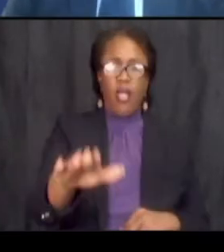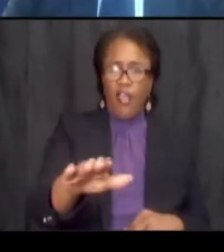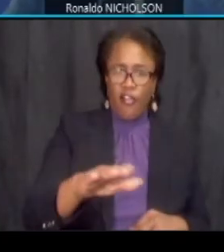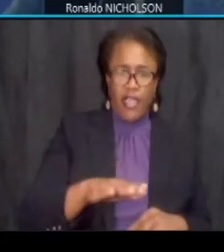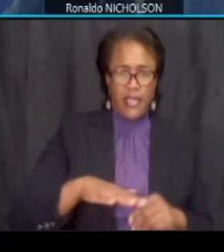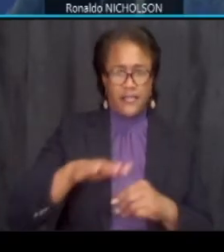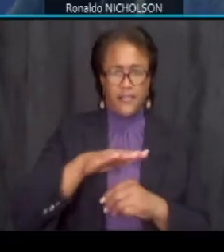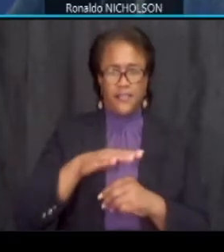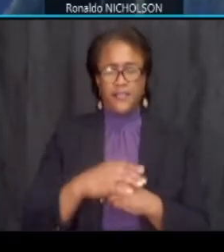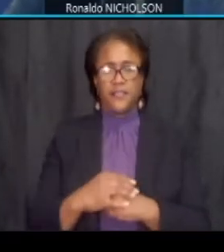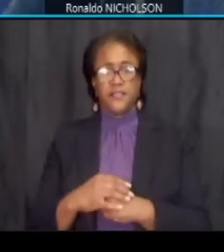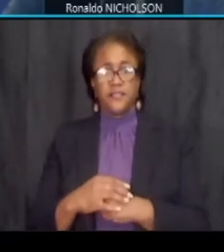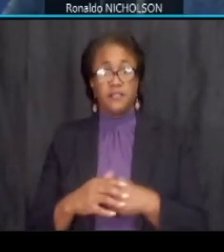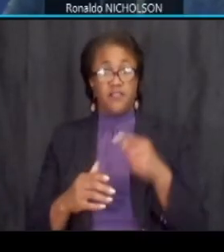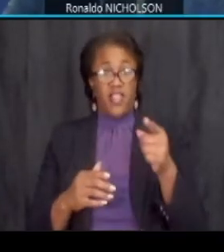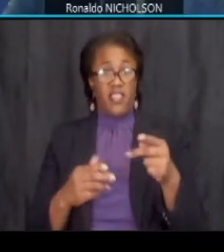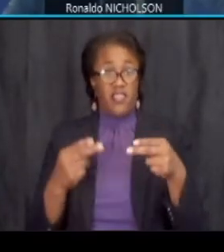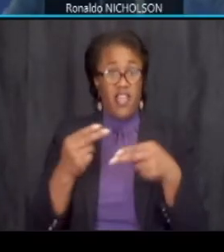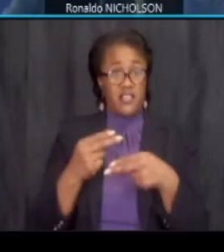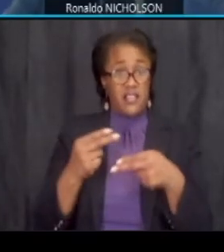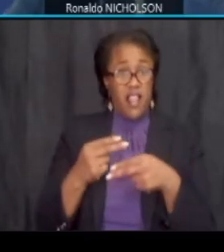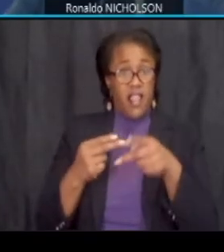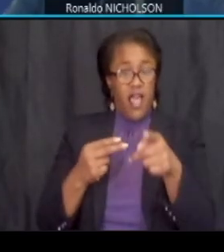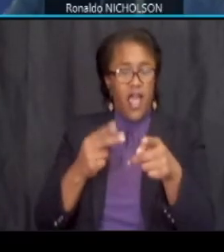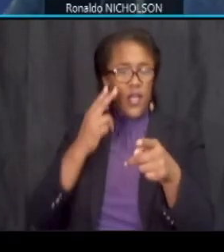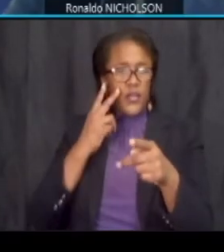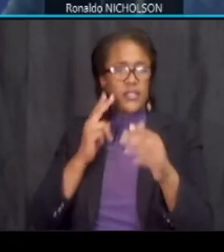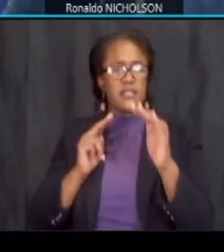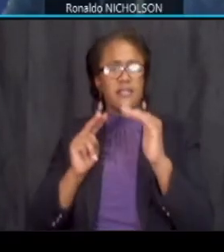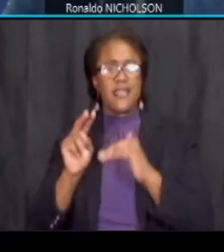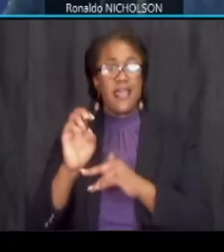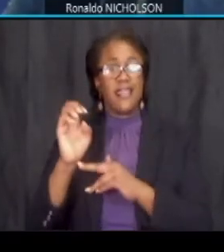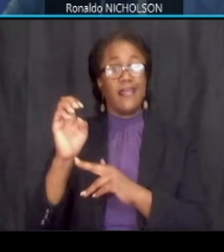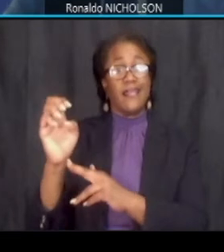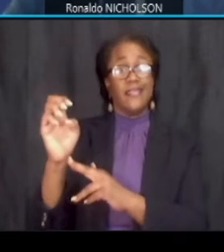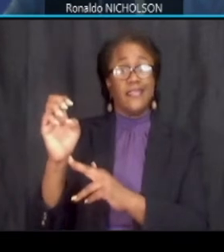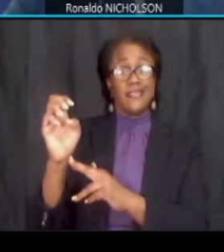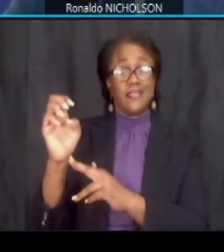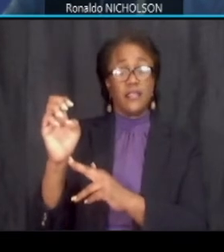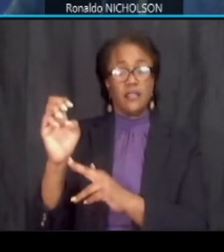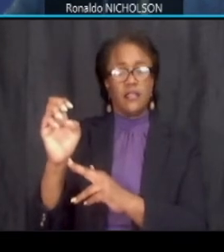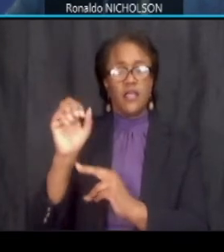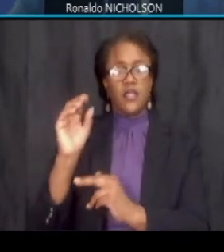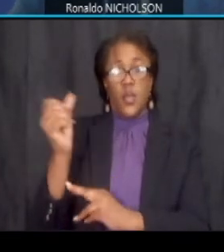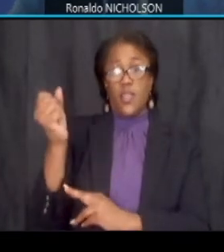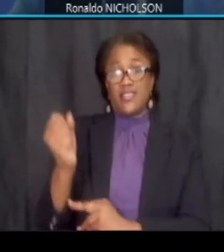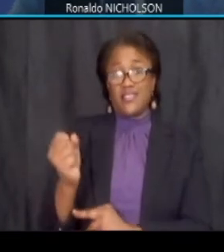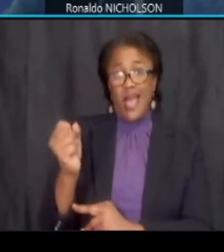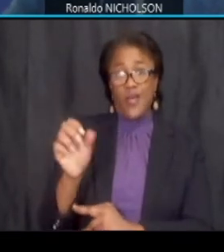this slide is looking towards the east so the south side is on your right